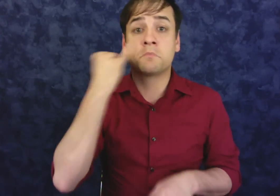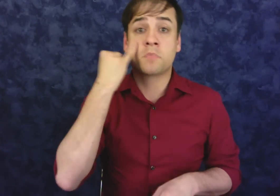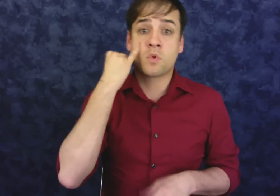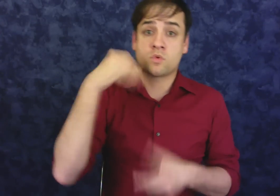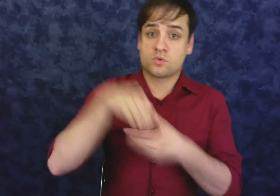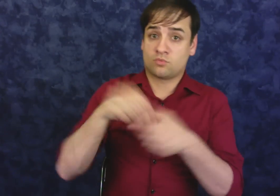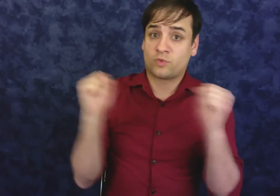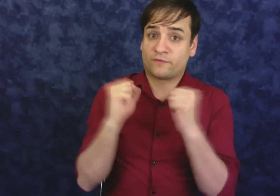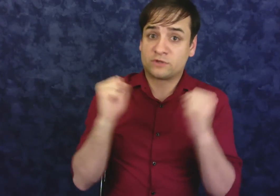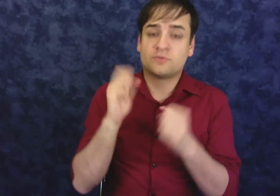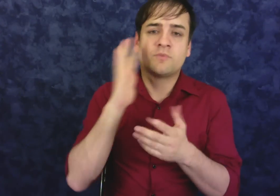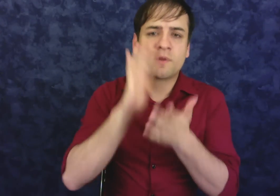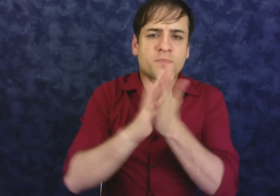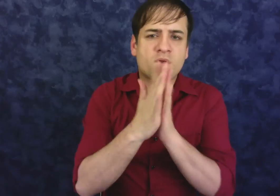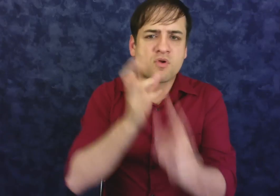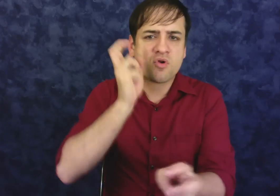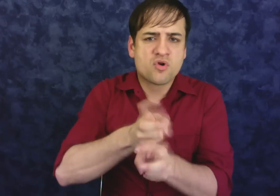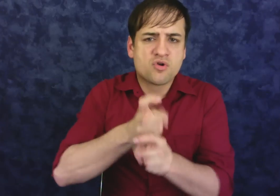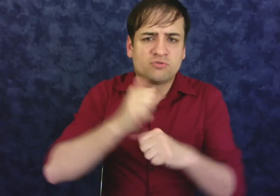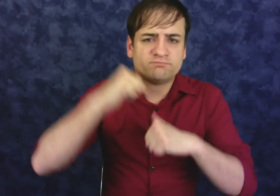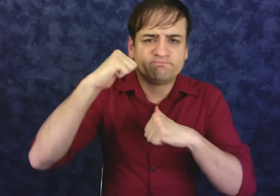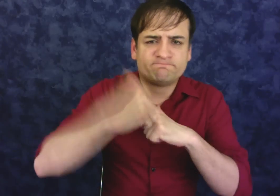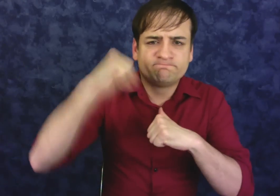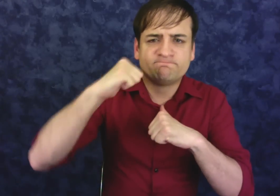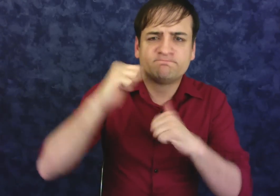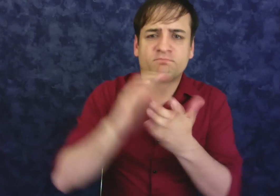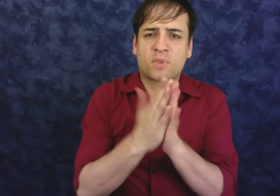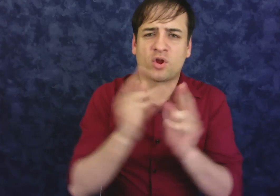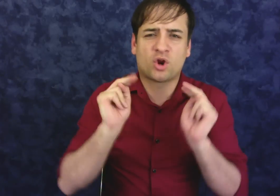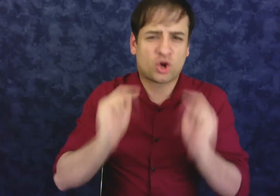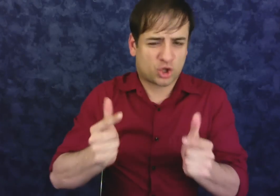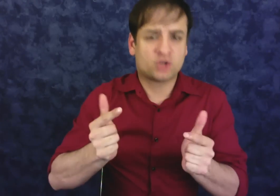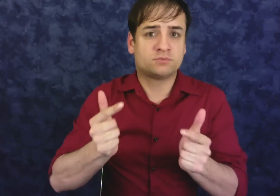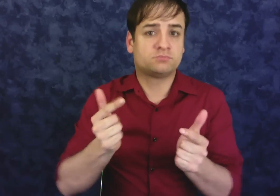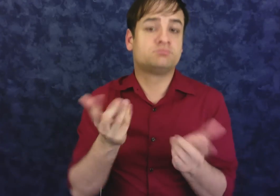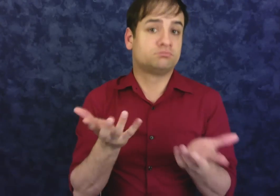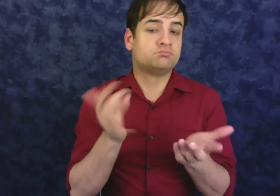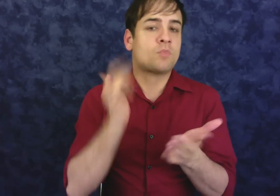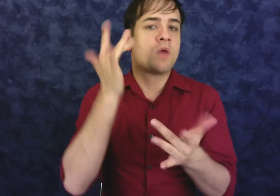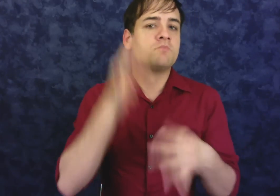In the cold, condoms can become hard and unsafe to use.